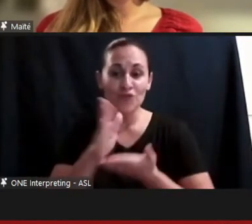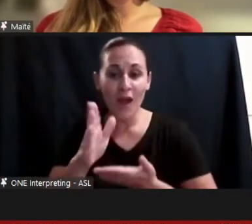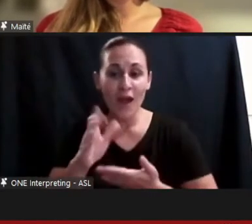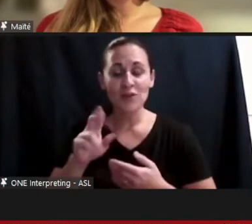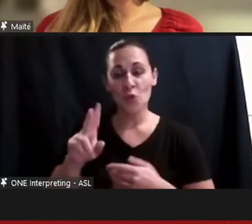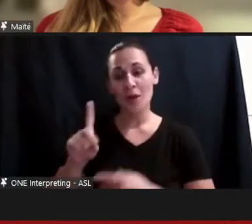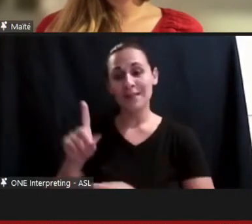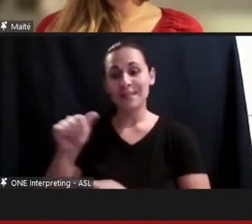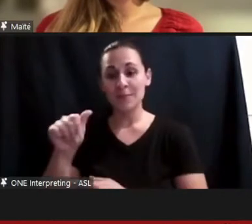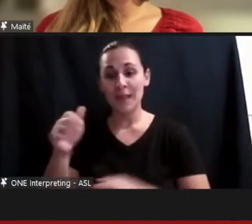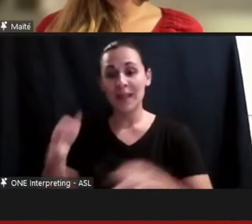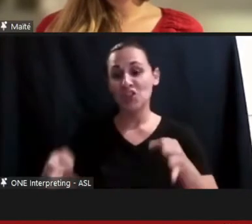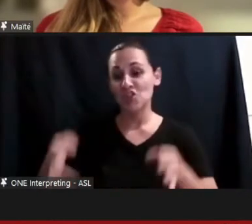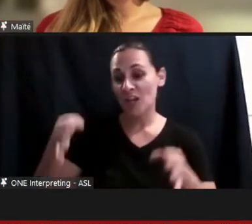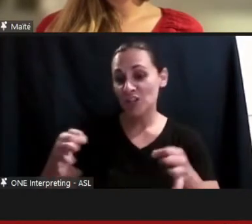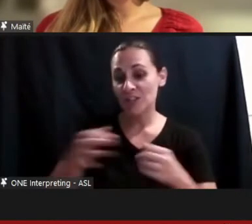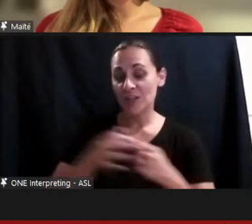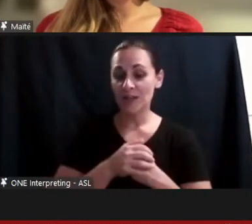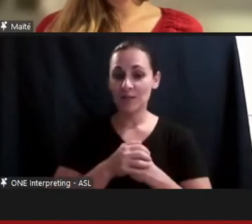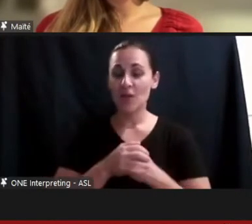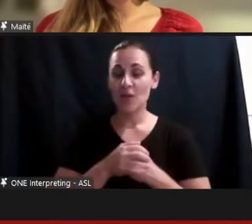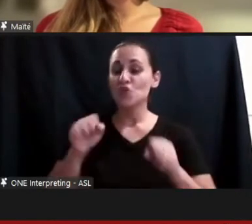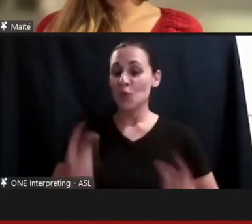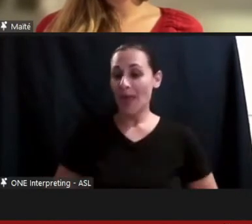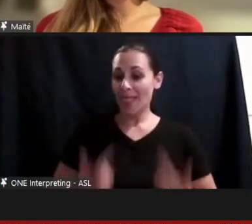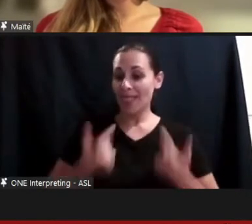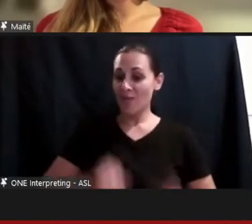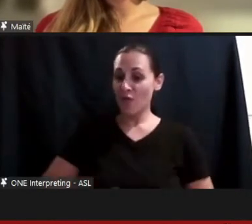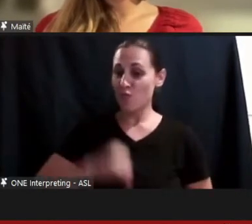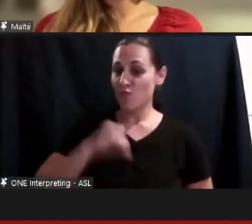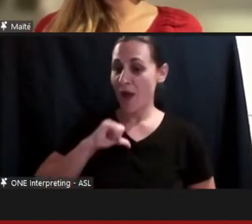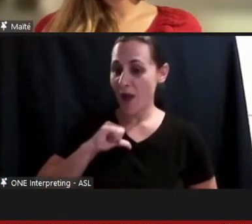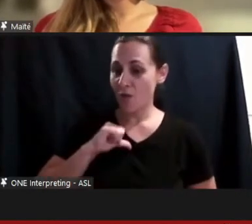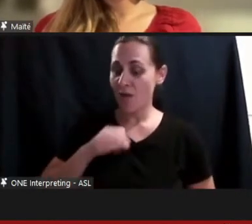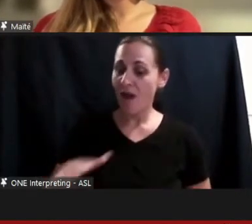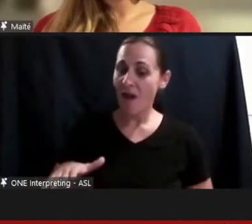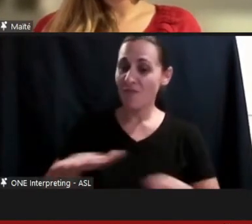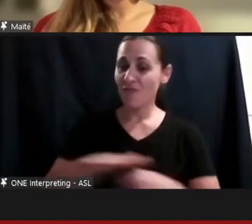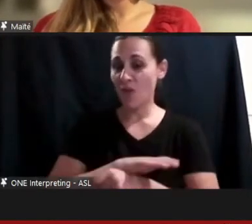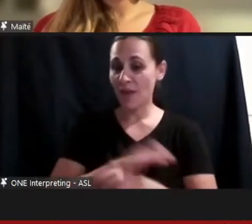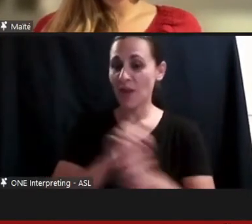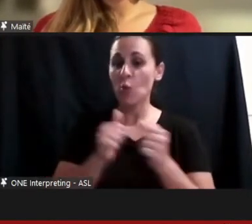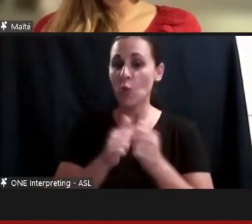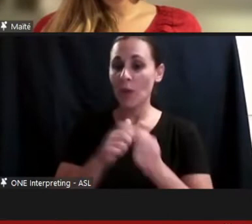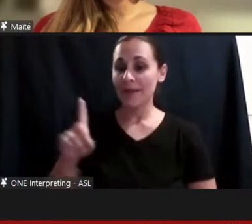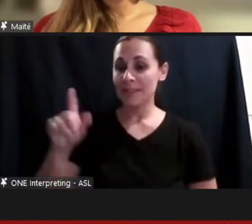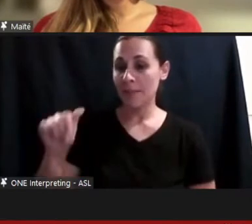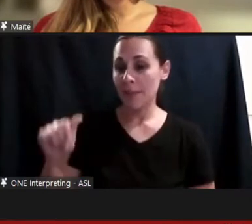you can live proudly and fully as a person with a disability prayer, there's nothing wrong with you,